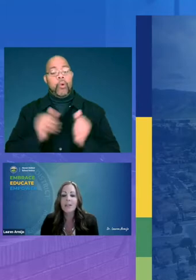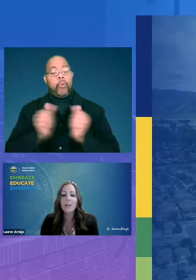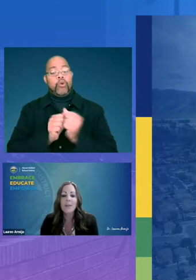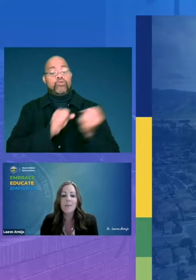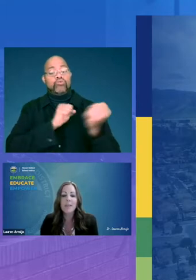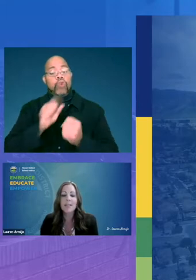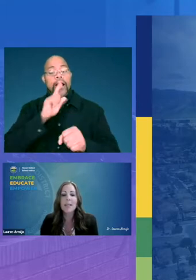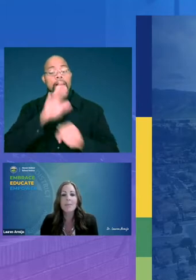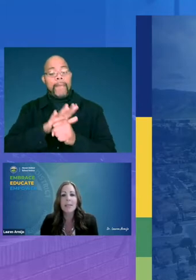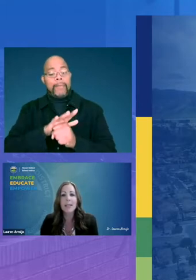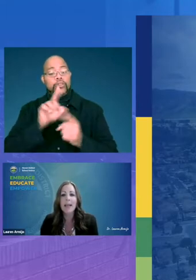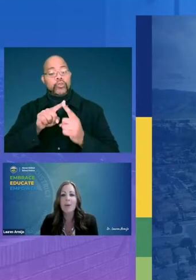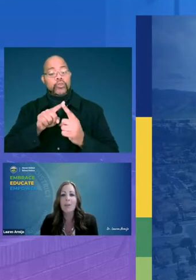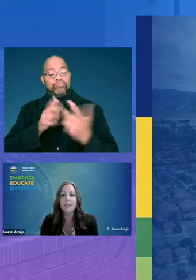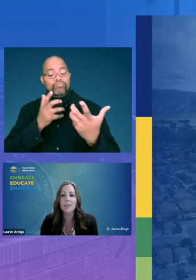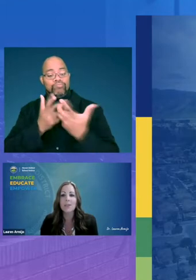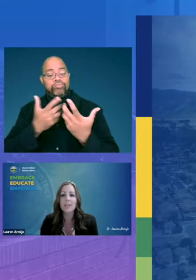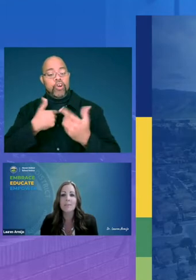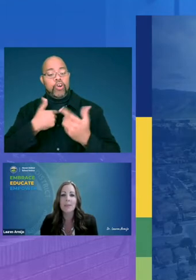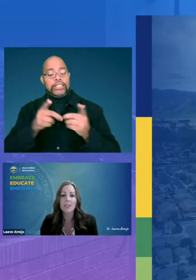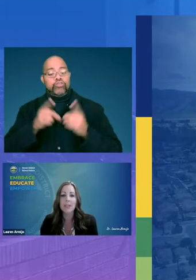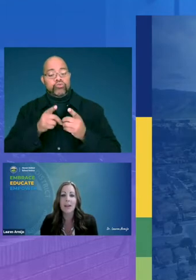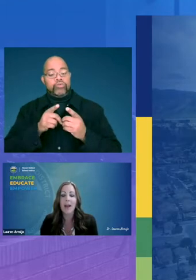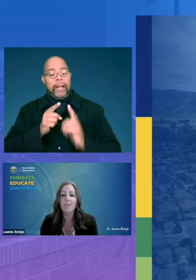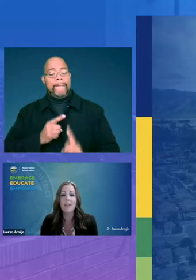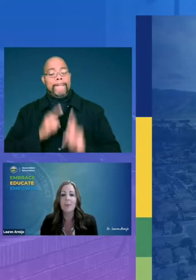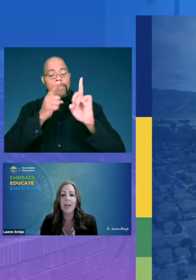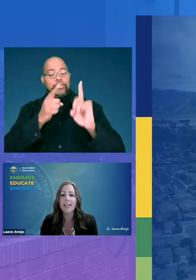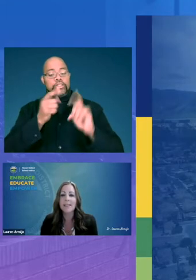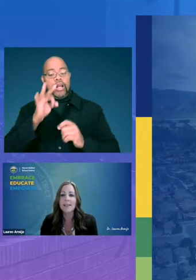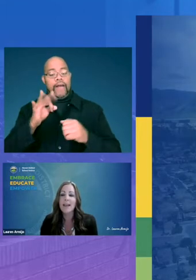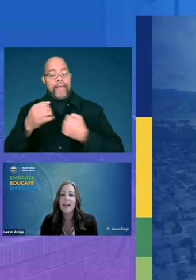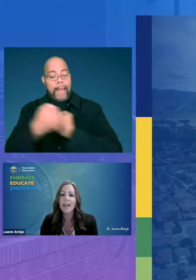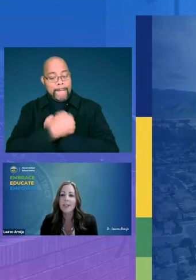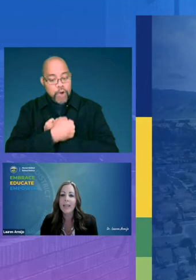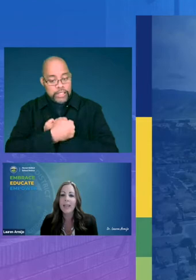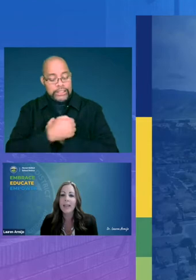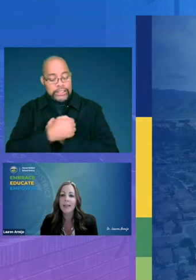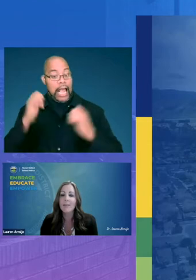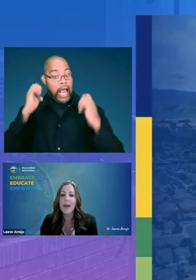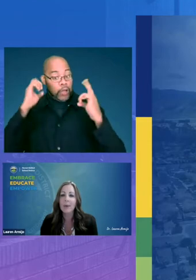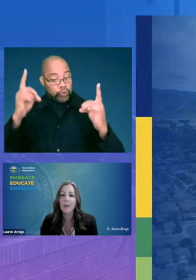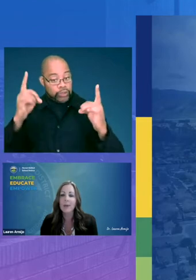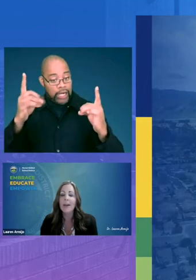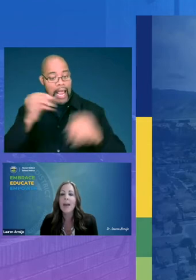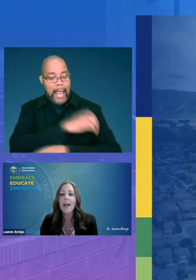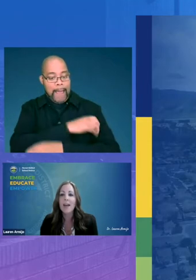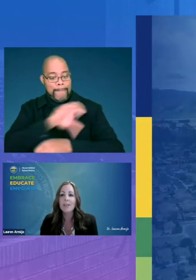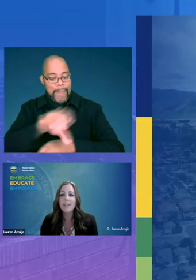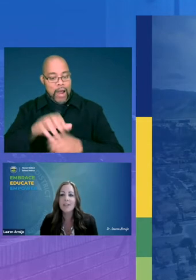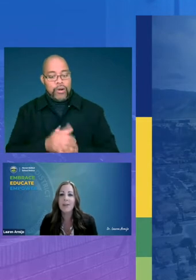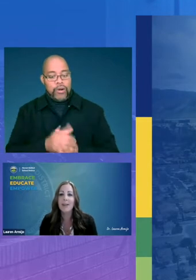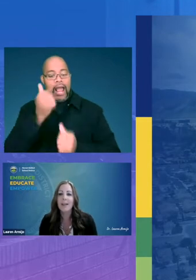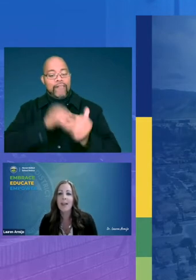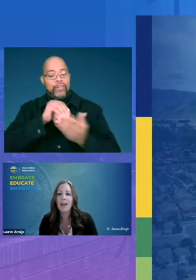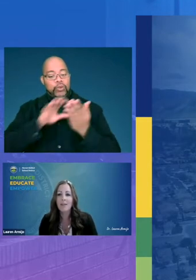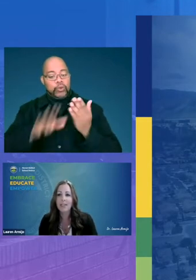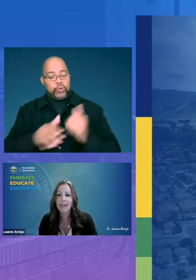commitment to meeting our district's mission of embrace educate empower every student every day